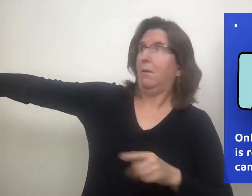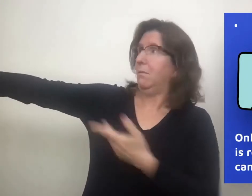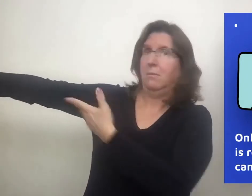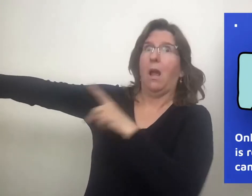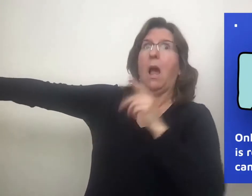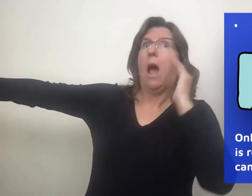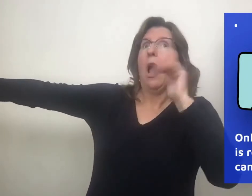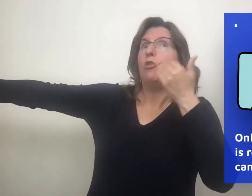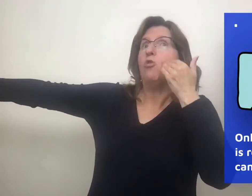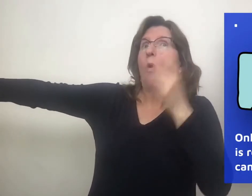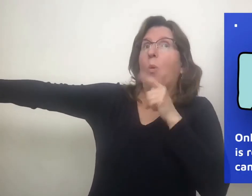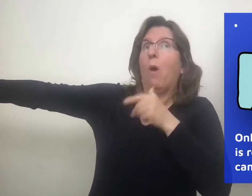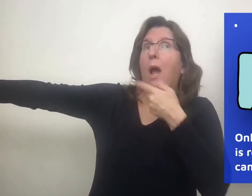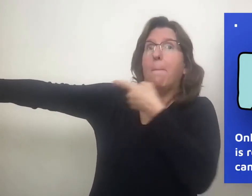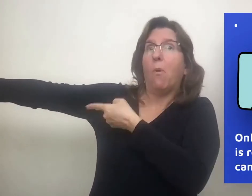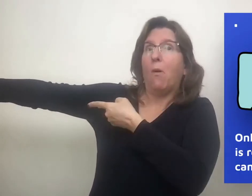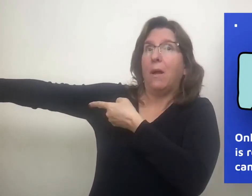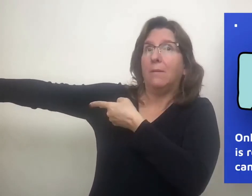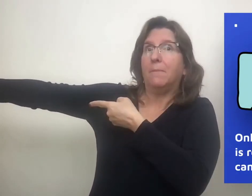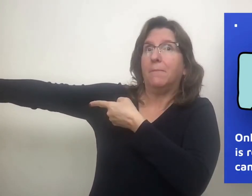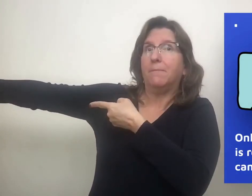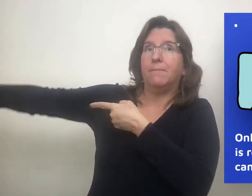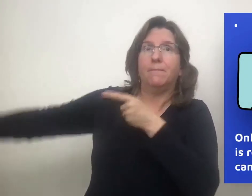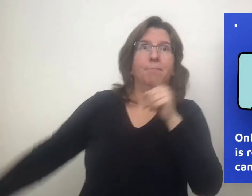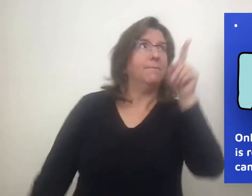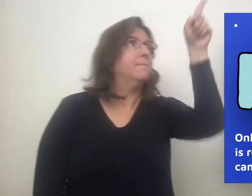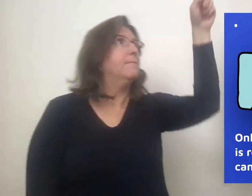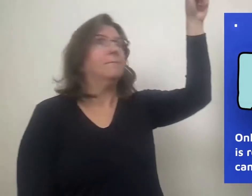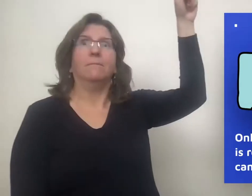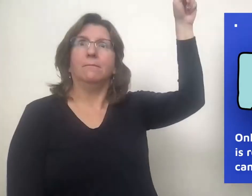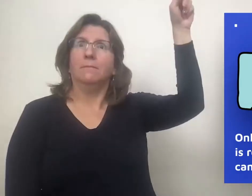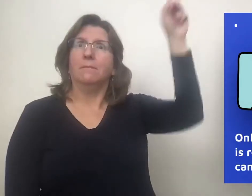If I point to something outside the camera frame, you don't know what I am pointing at.